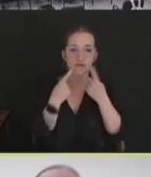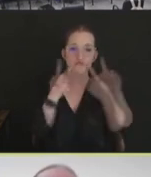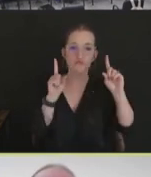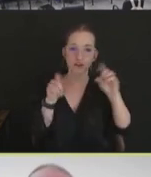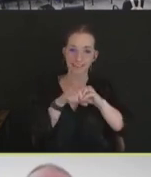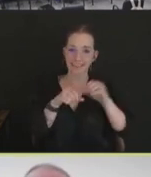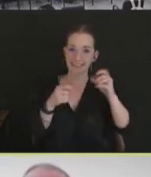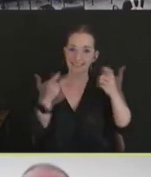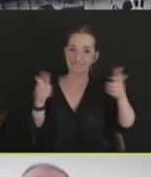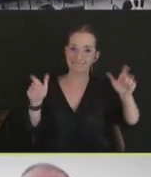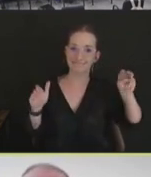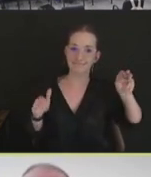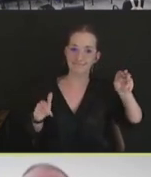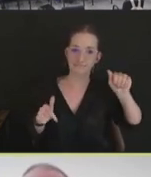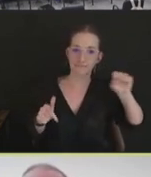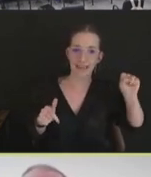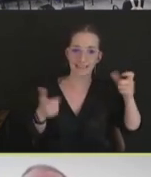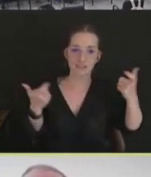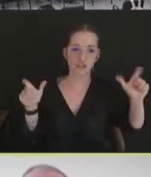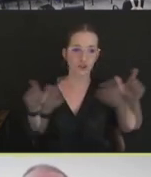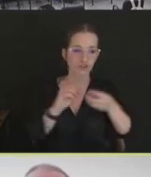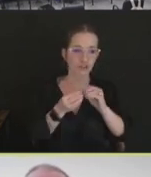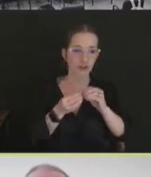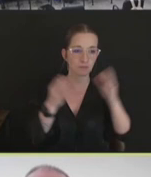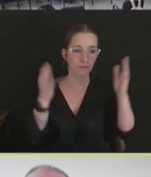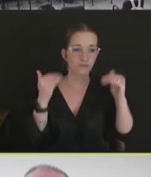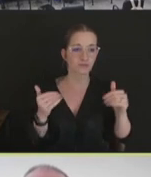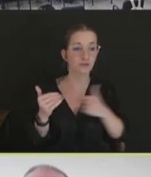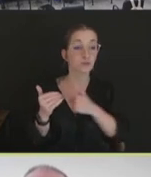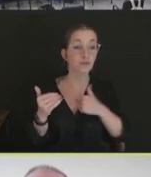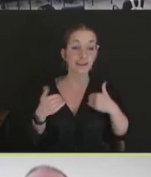we do have certain license restrictions that I'll talk about in a second. But because these